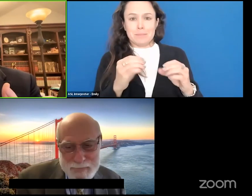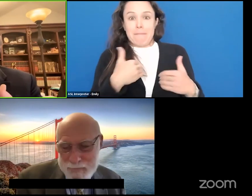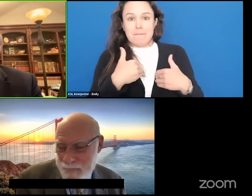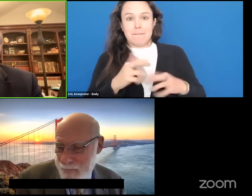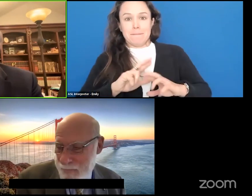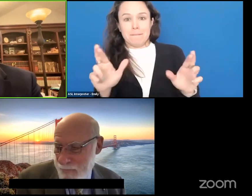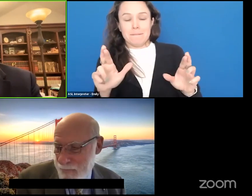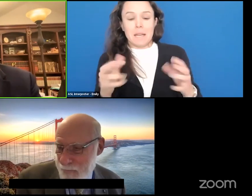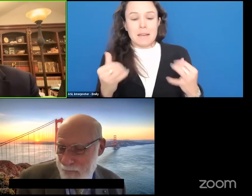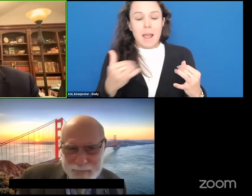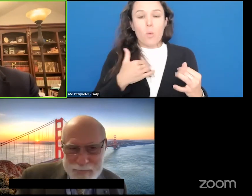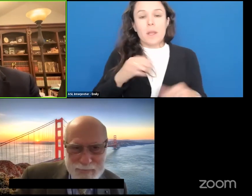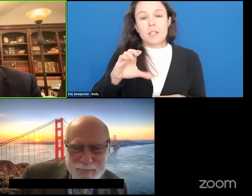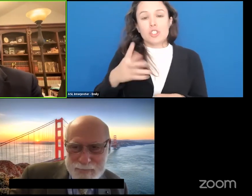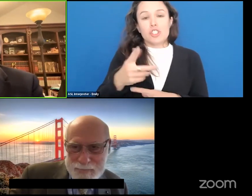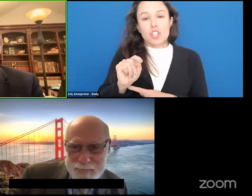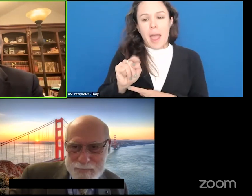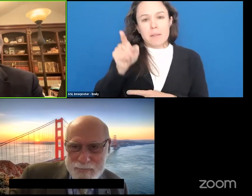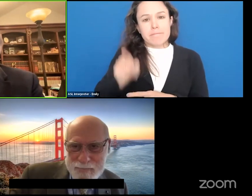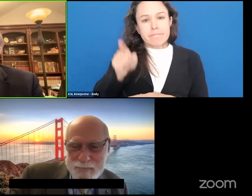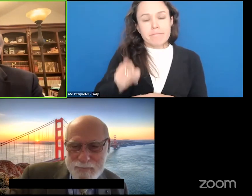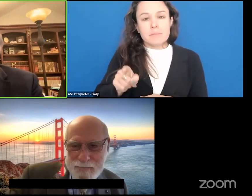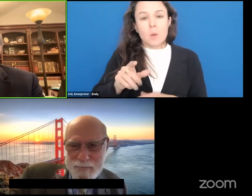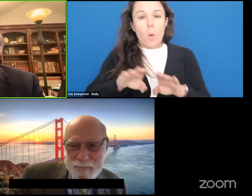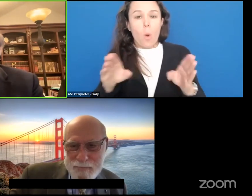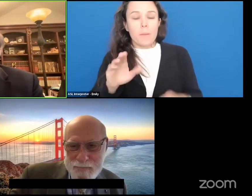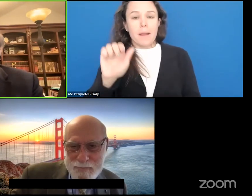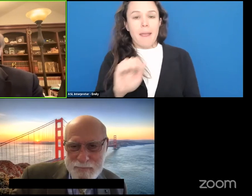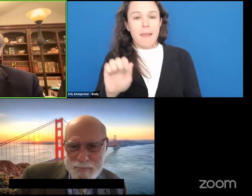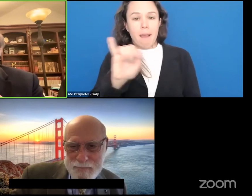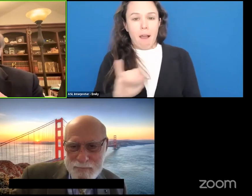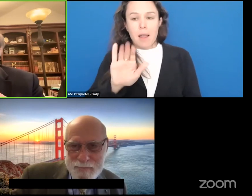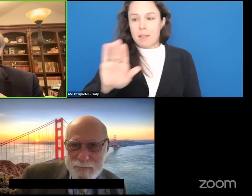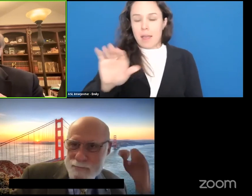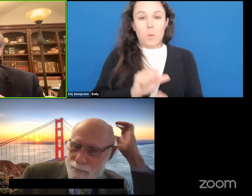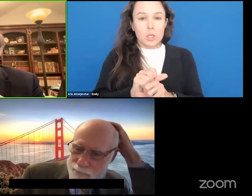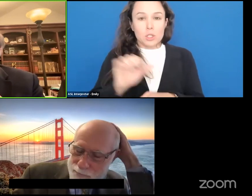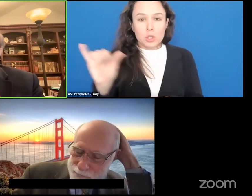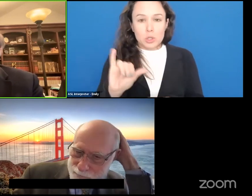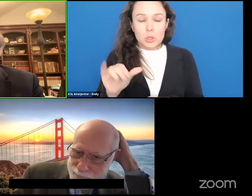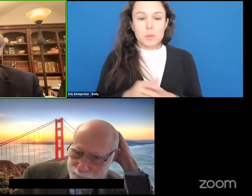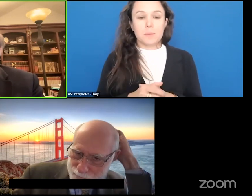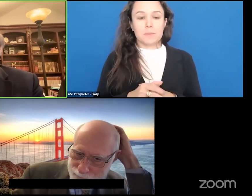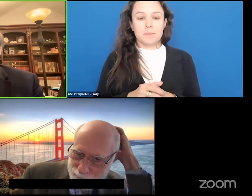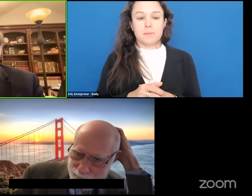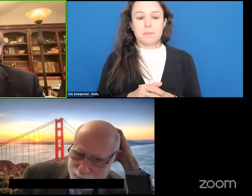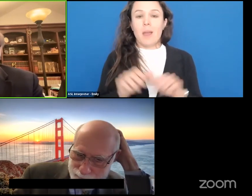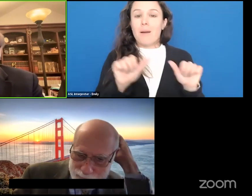chat kinds of things and some of the open AI work etc. that there can be sudden leaps